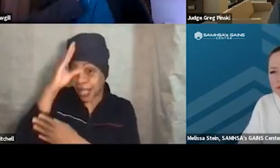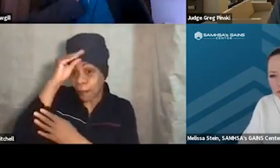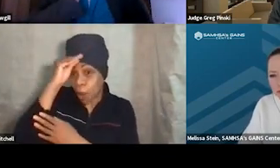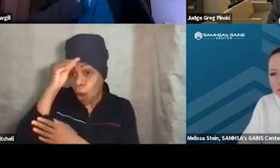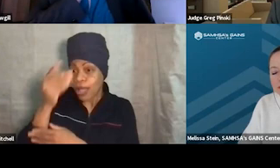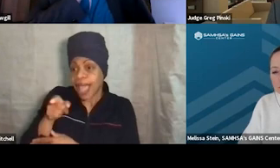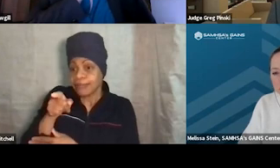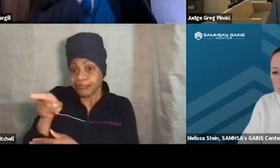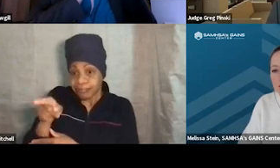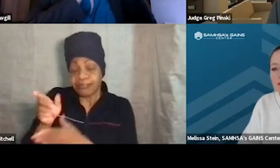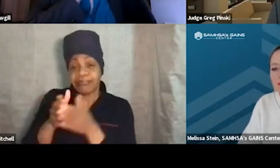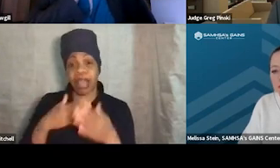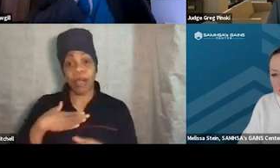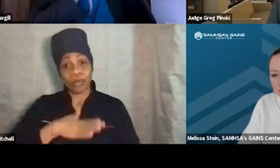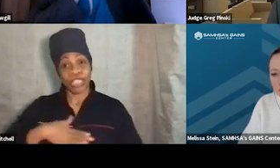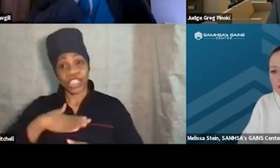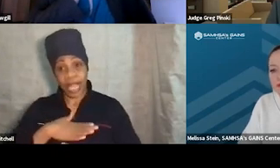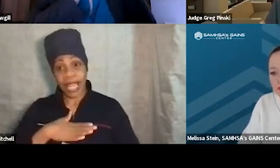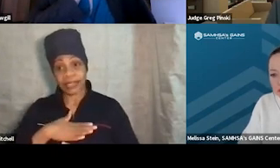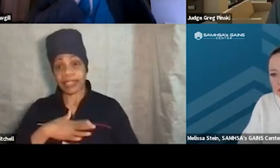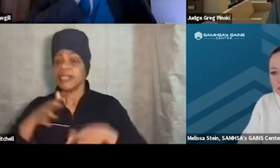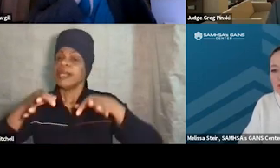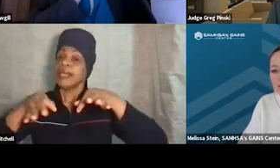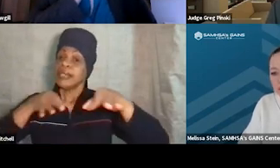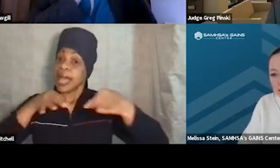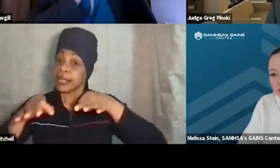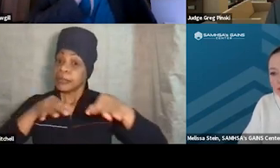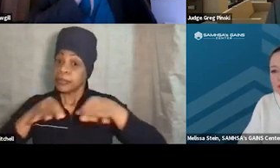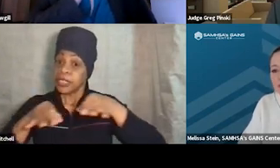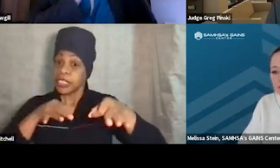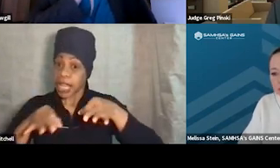And so the explanation to the participant was quite simple.